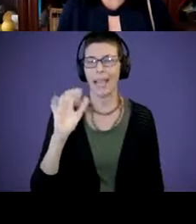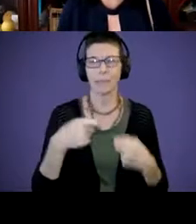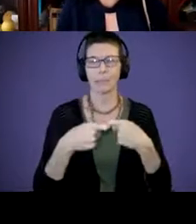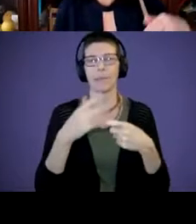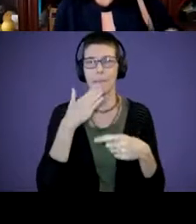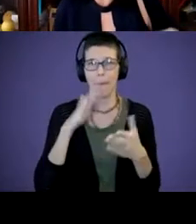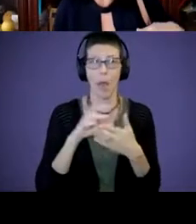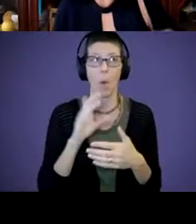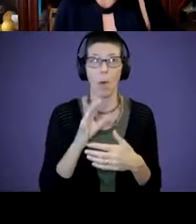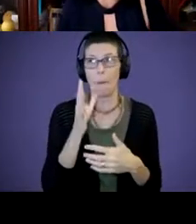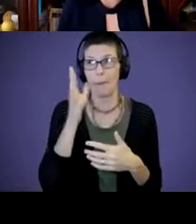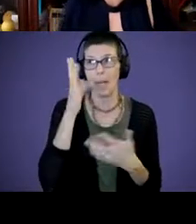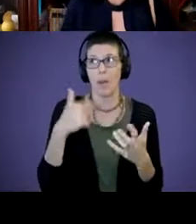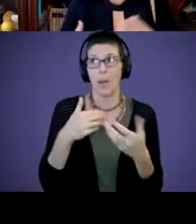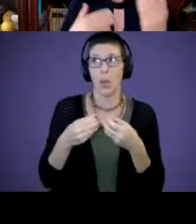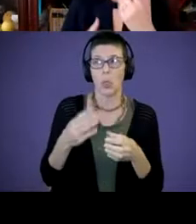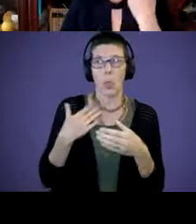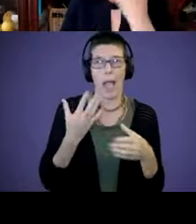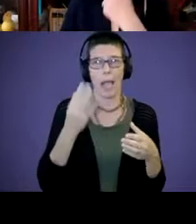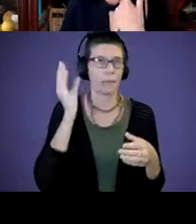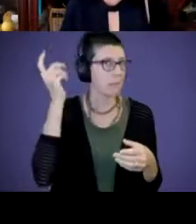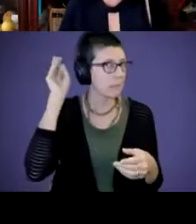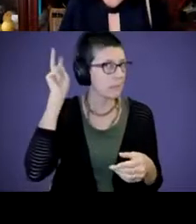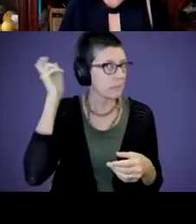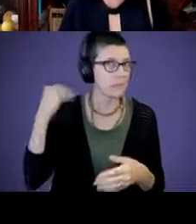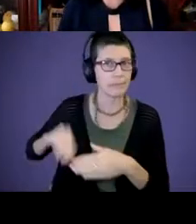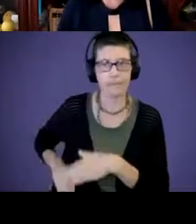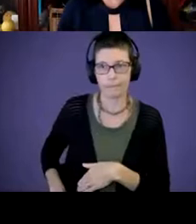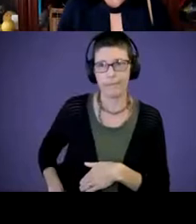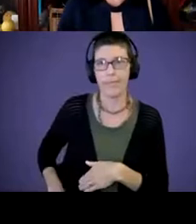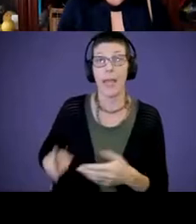so I put it in my pocket. So, you're going to have to look at me when you talk to me.”